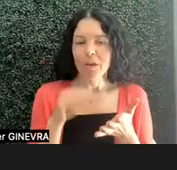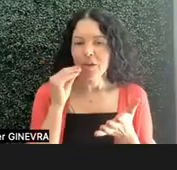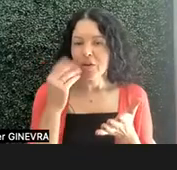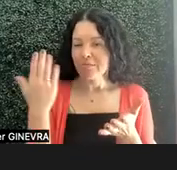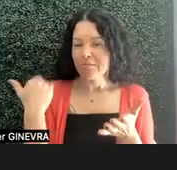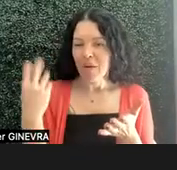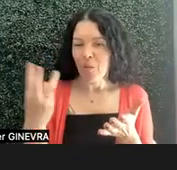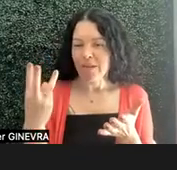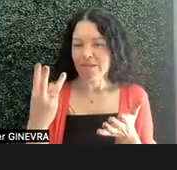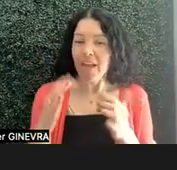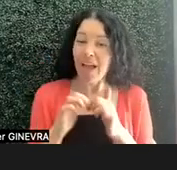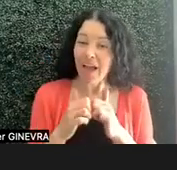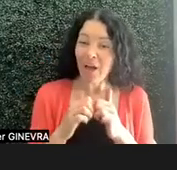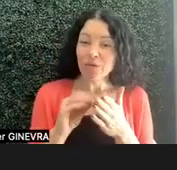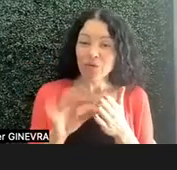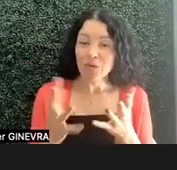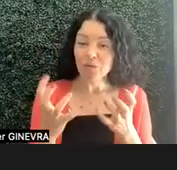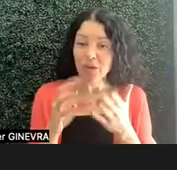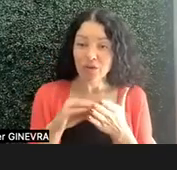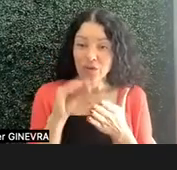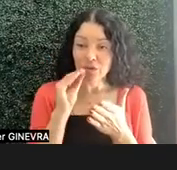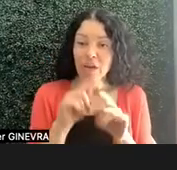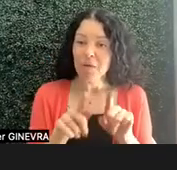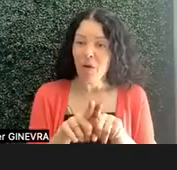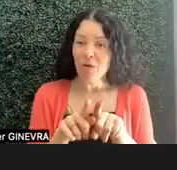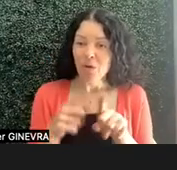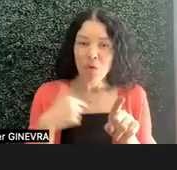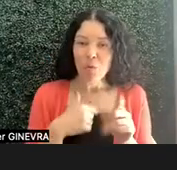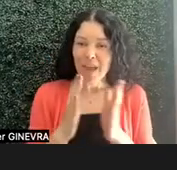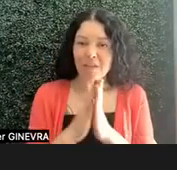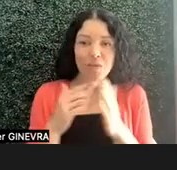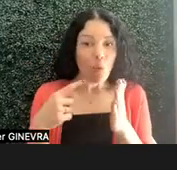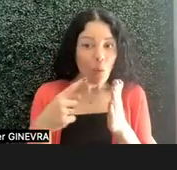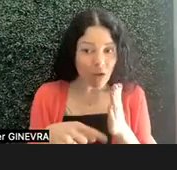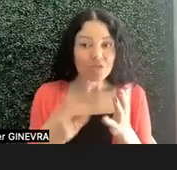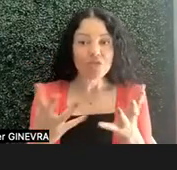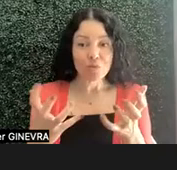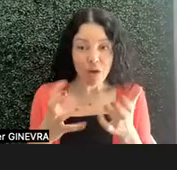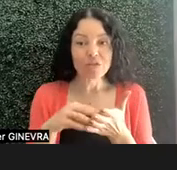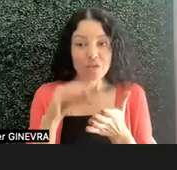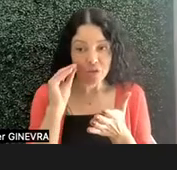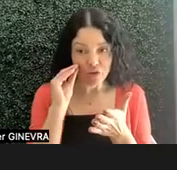how students would like to learn, but we also asked the students what would you like to learn? And these are just a few of the topics